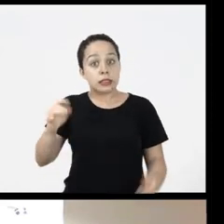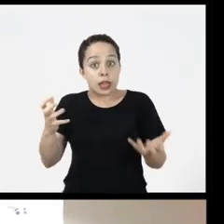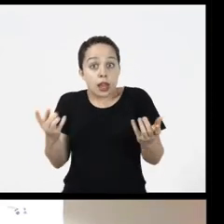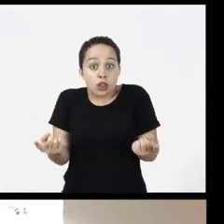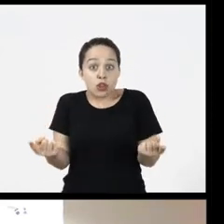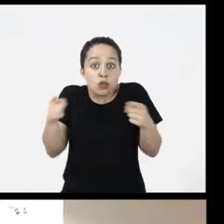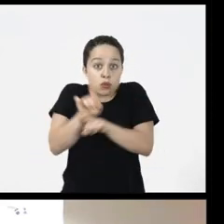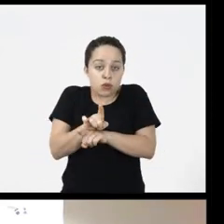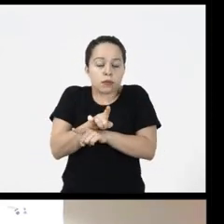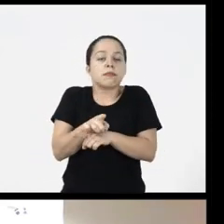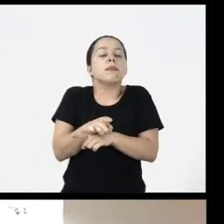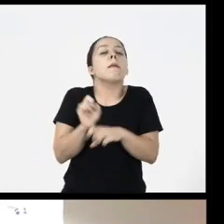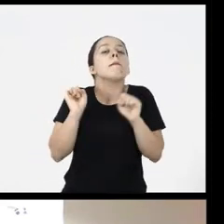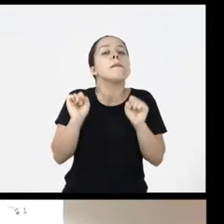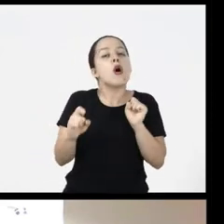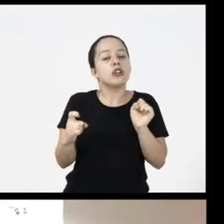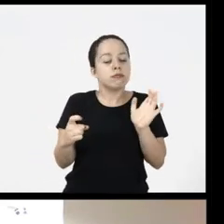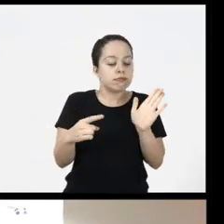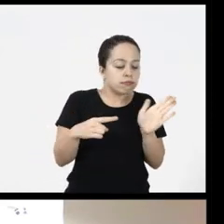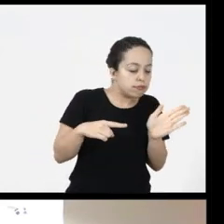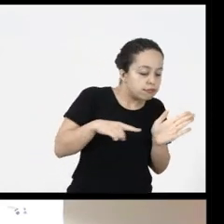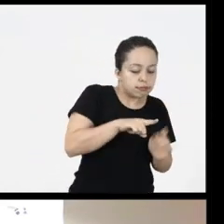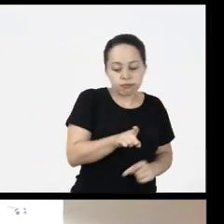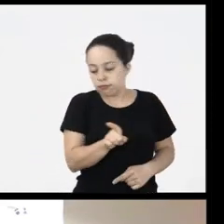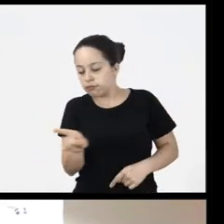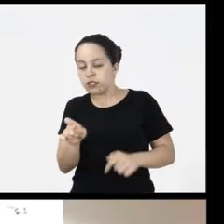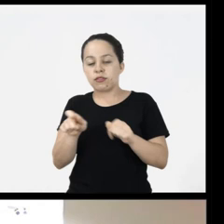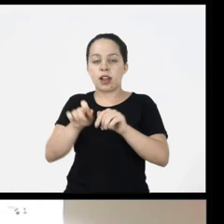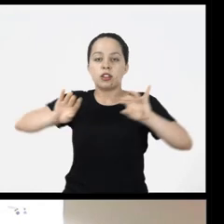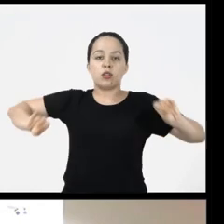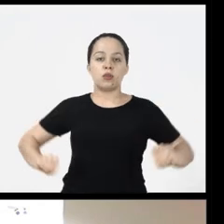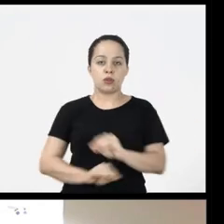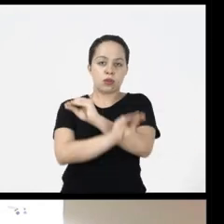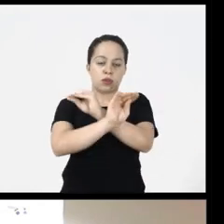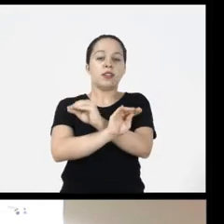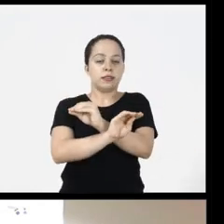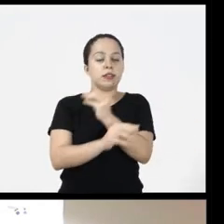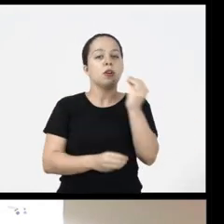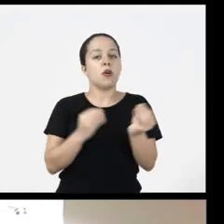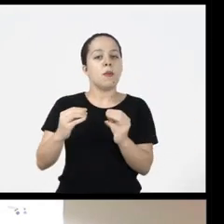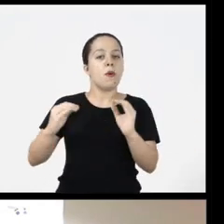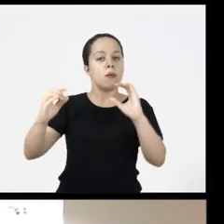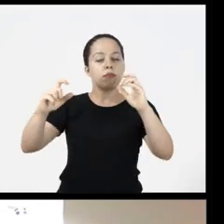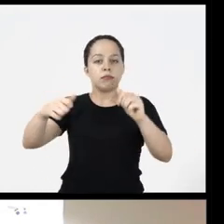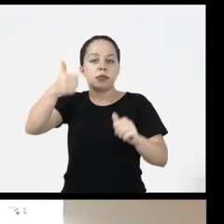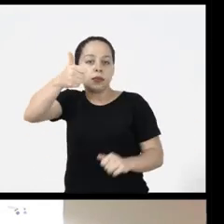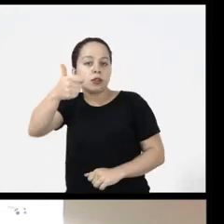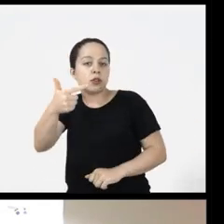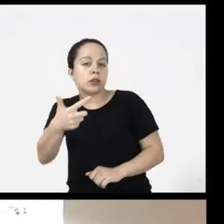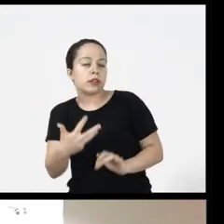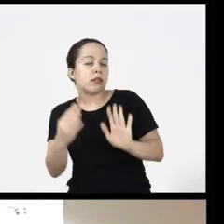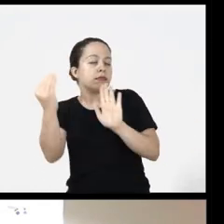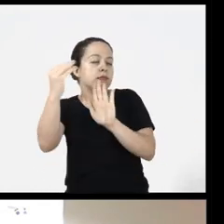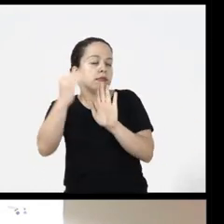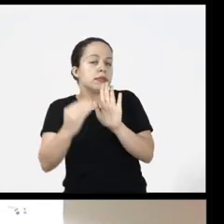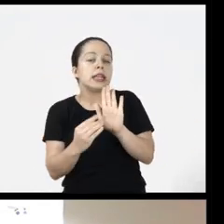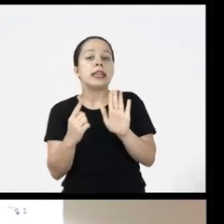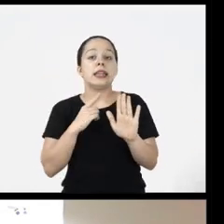I want to change it the little arrows that allow me to change the tab order right that will that will